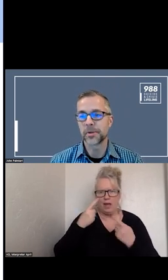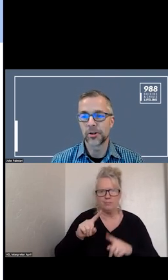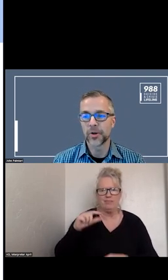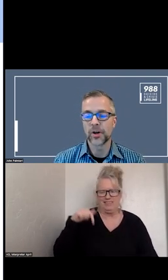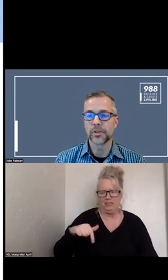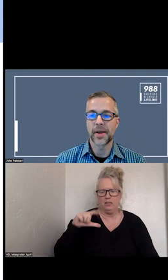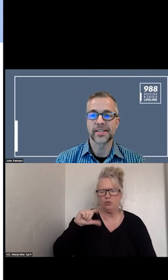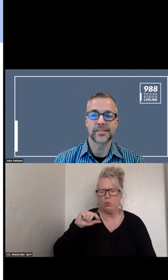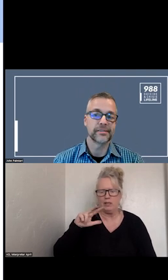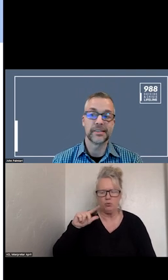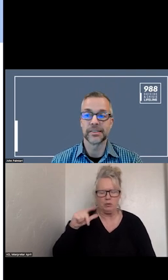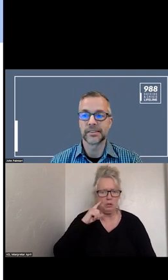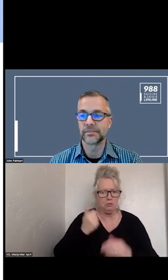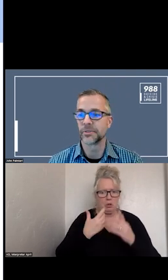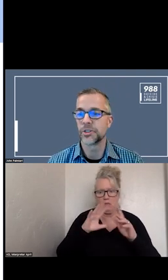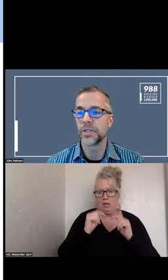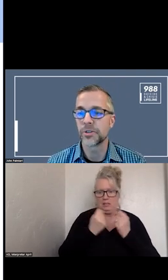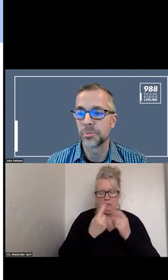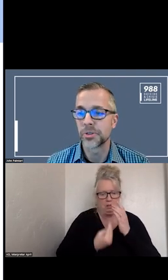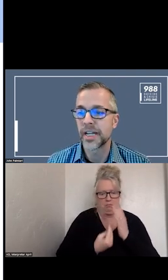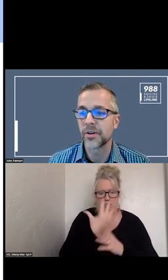BEEN GROW OVER THE PAST TWO YEARS NOW,